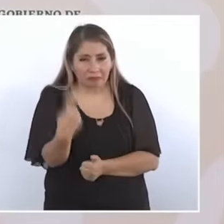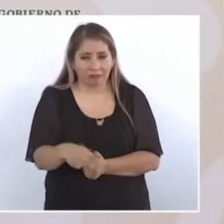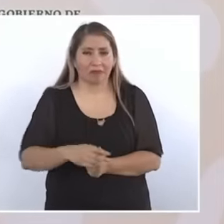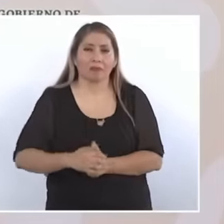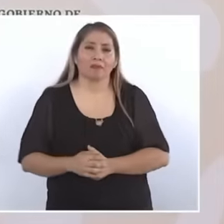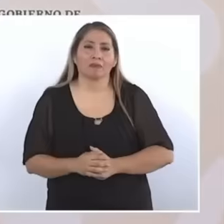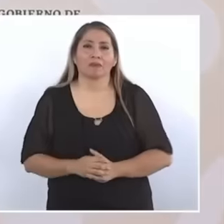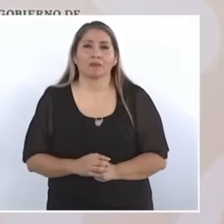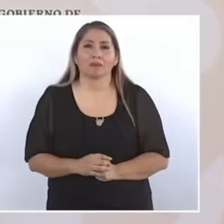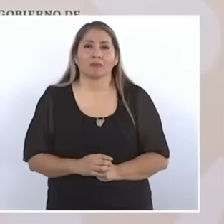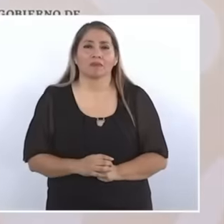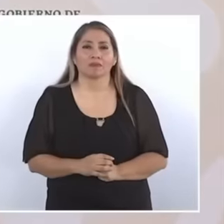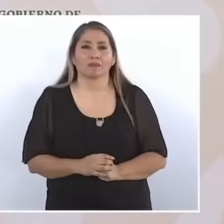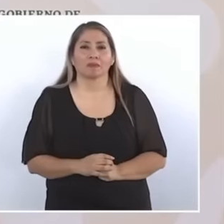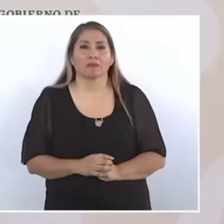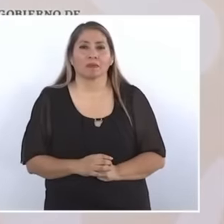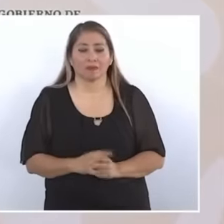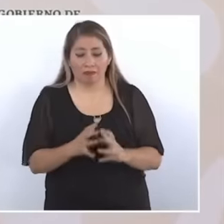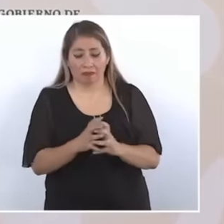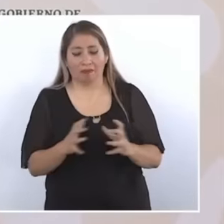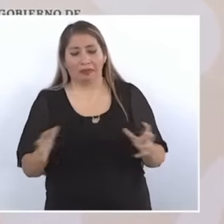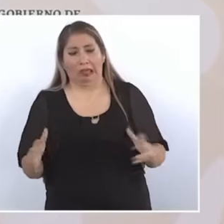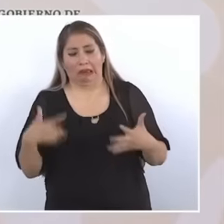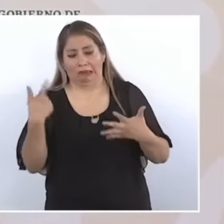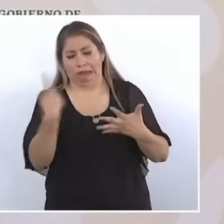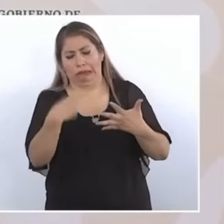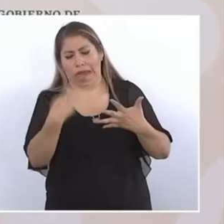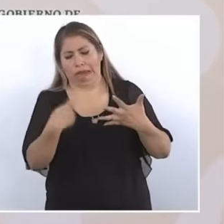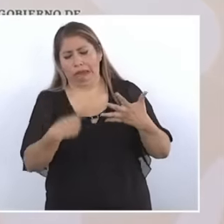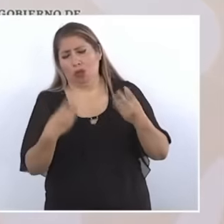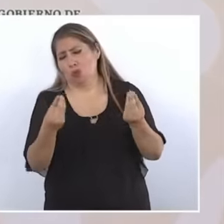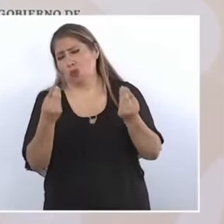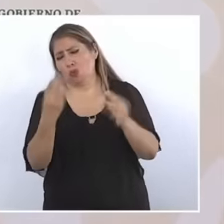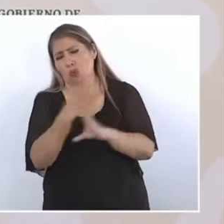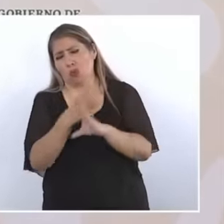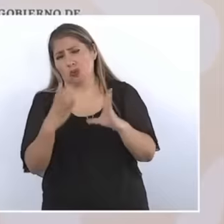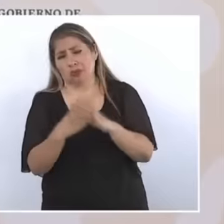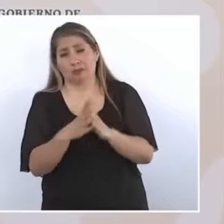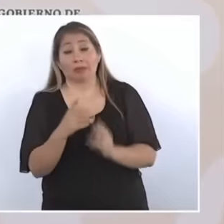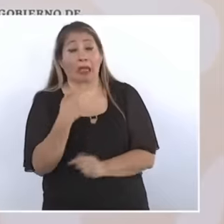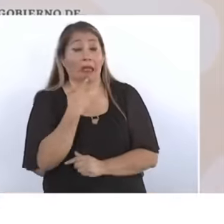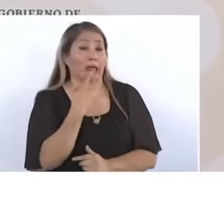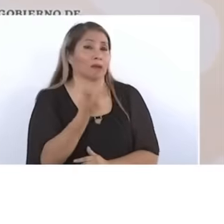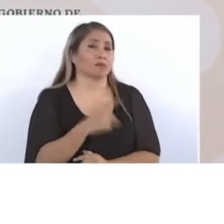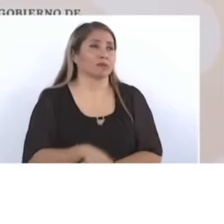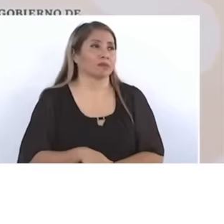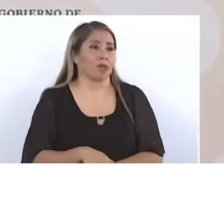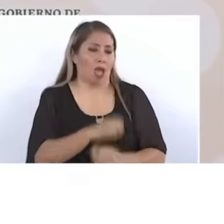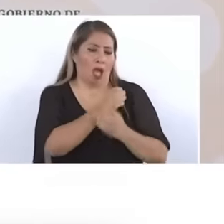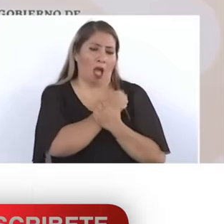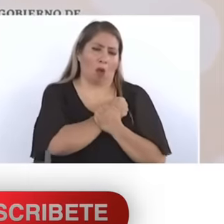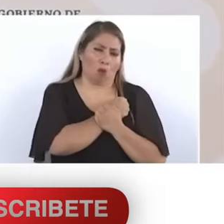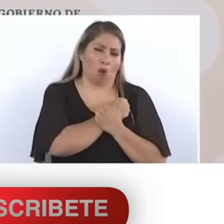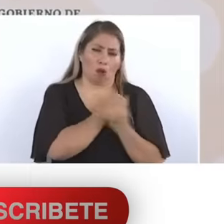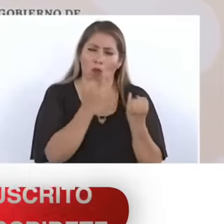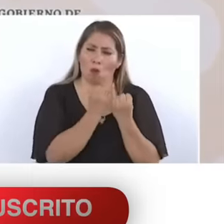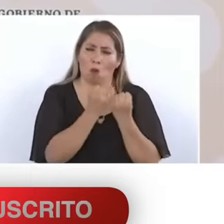I have already expanded a lot and spoke a lot that Love pays with love.